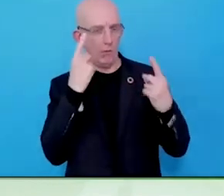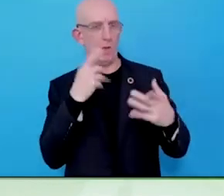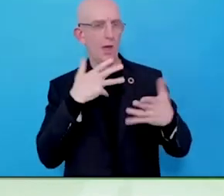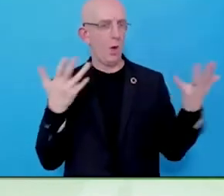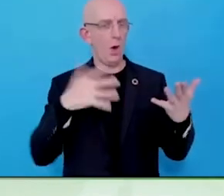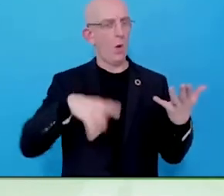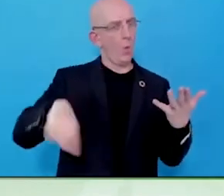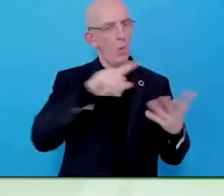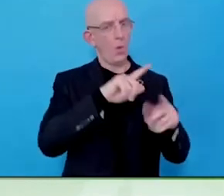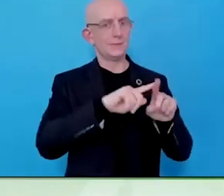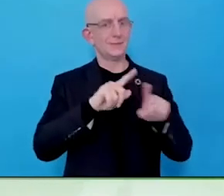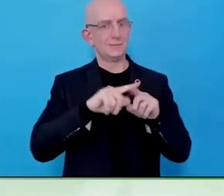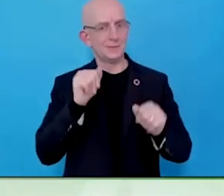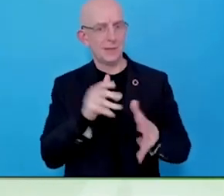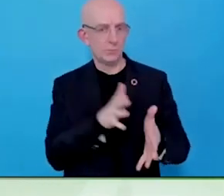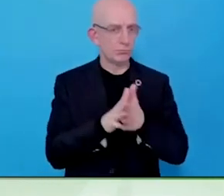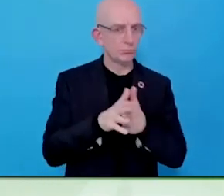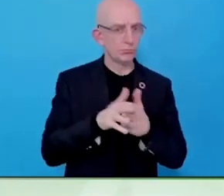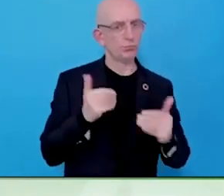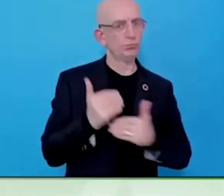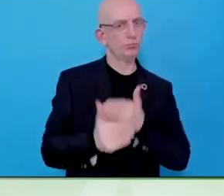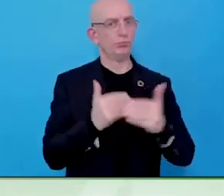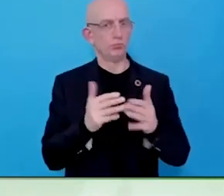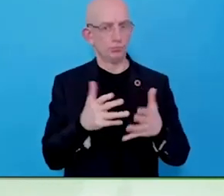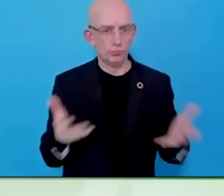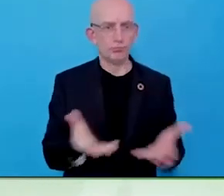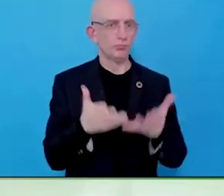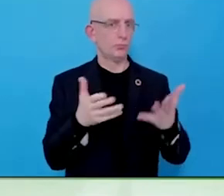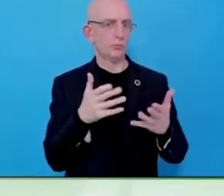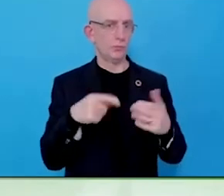Any job market that makes it needlessly difficult to attract from the